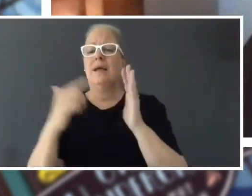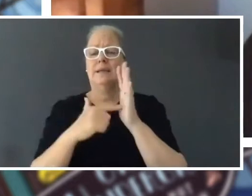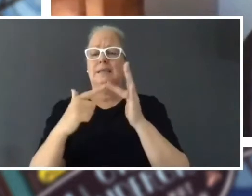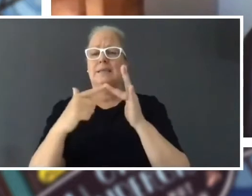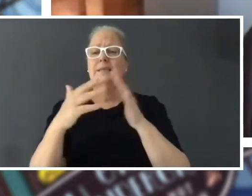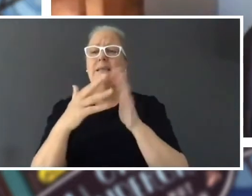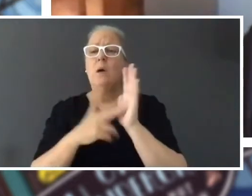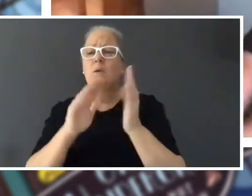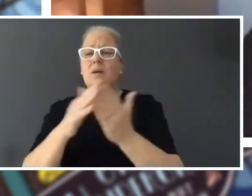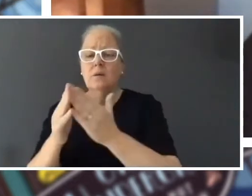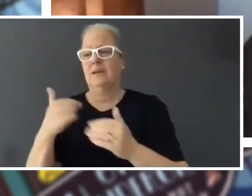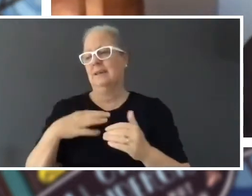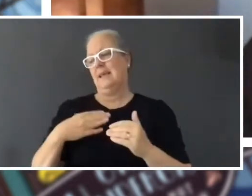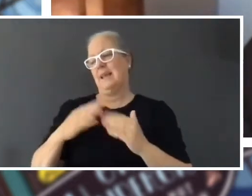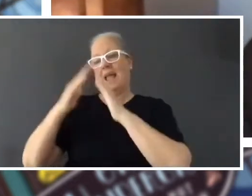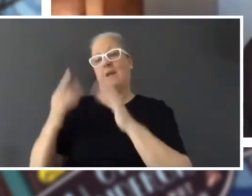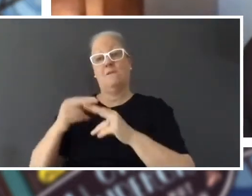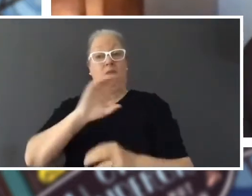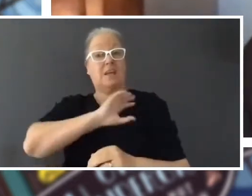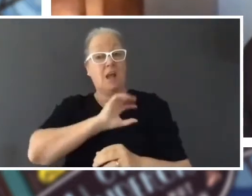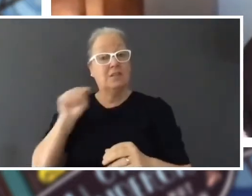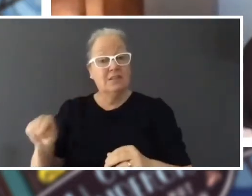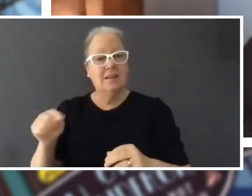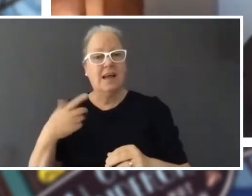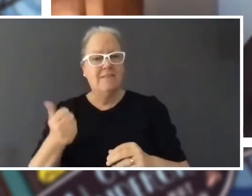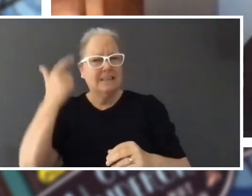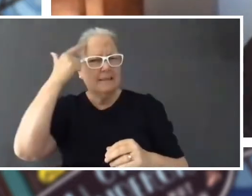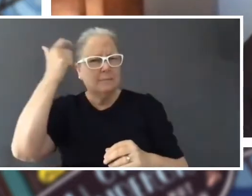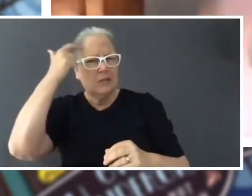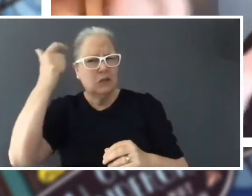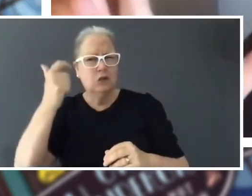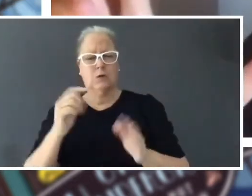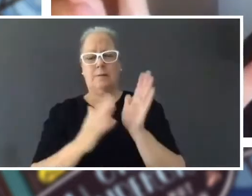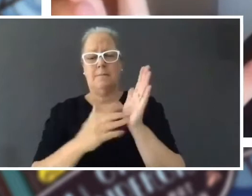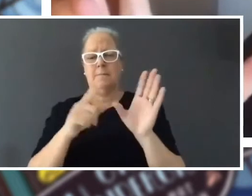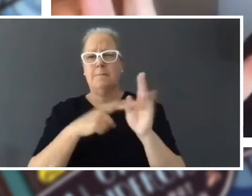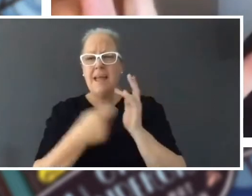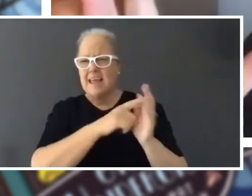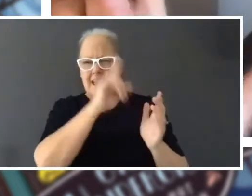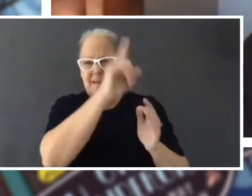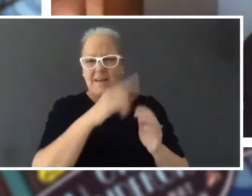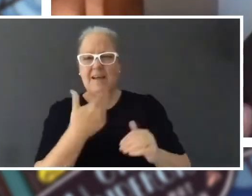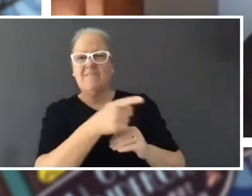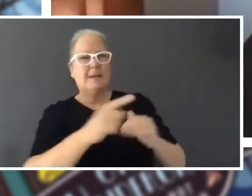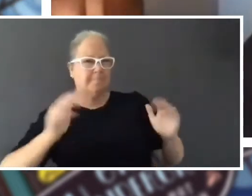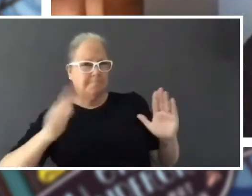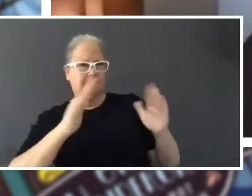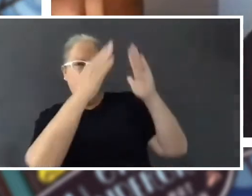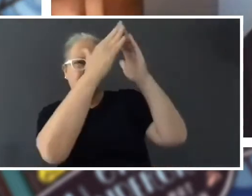I've got a suspicious mayor who's a bit evil, so I'll give him a big castle-like building right in the center of town, because he